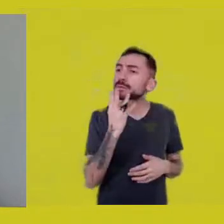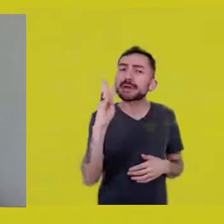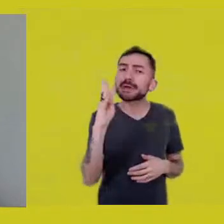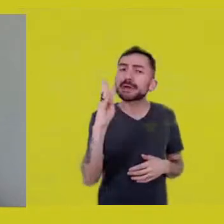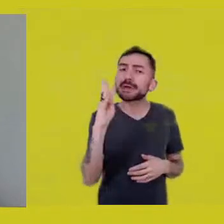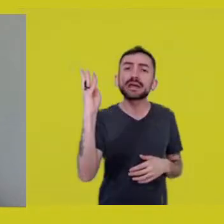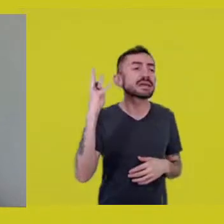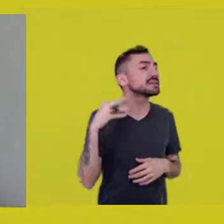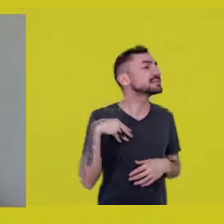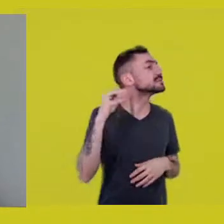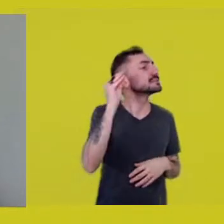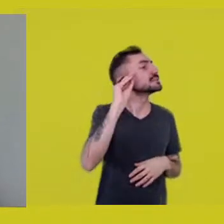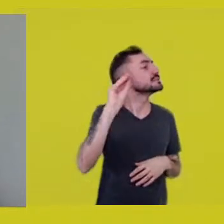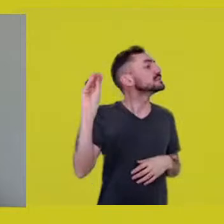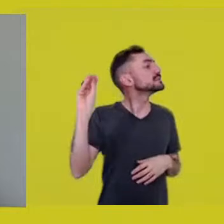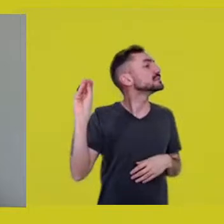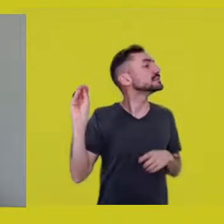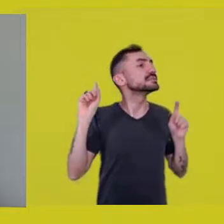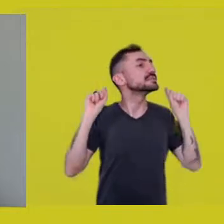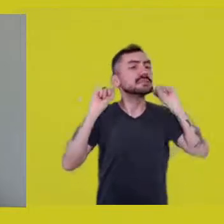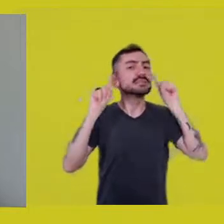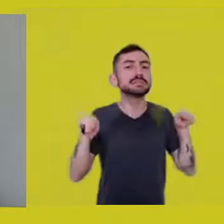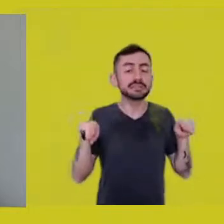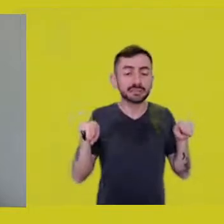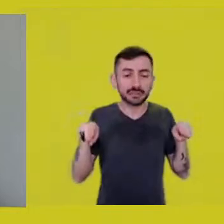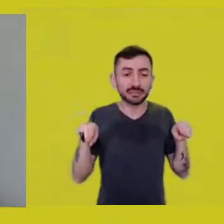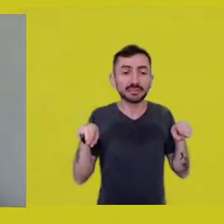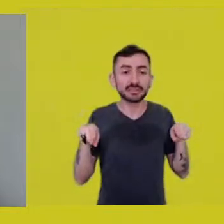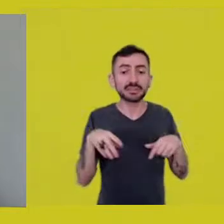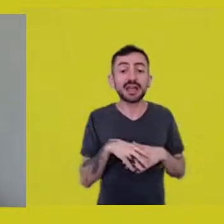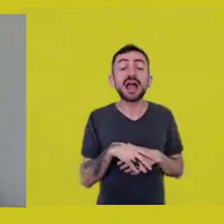With an obvious diagnosis of schizophrenia.